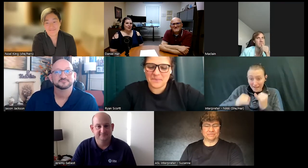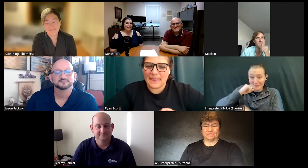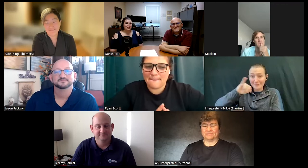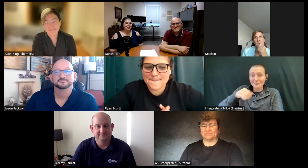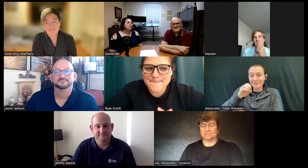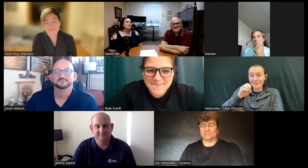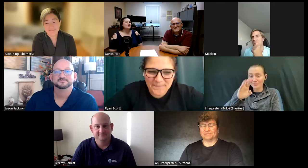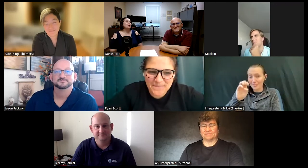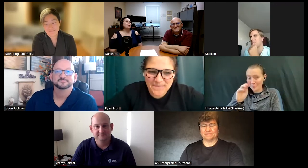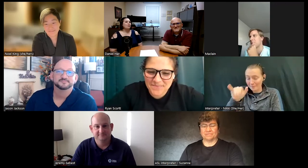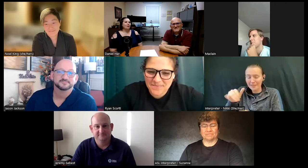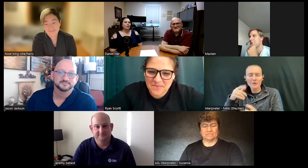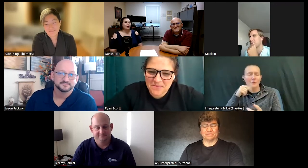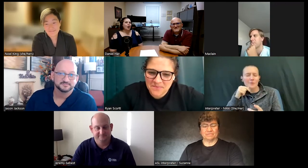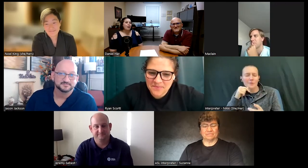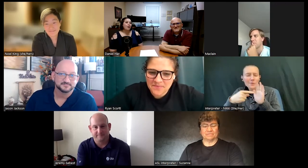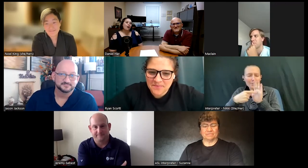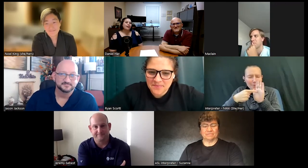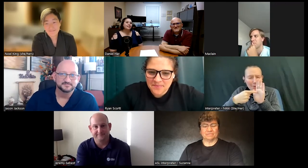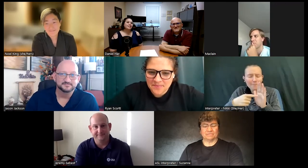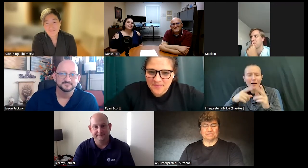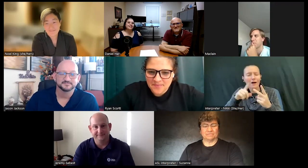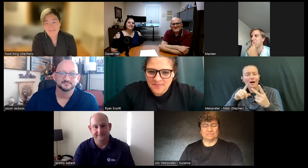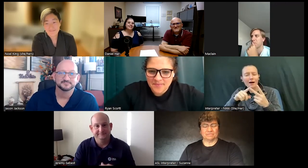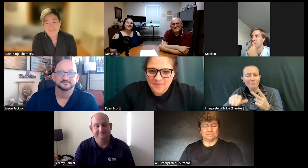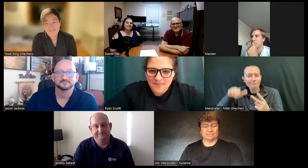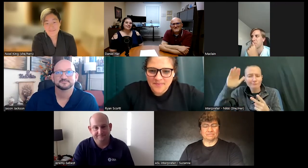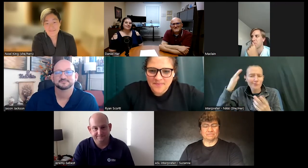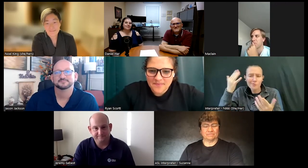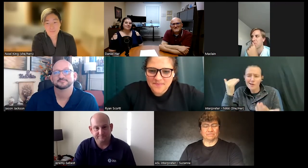question who was your role model growing up and why